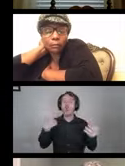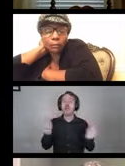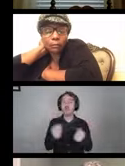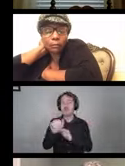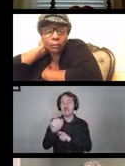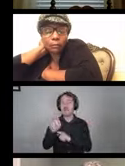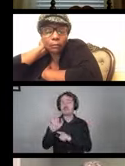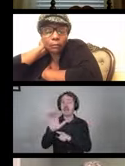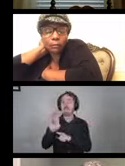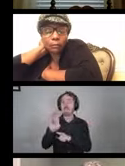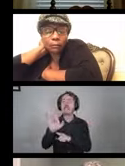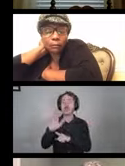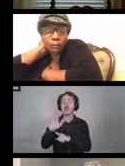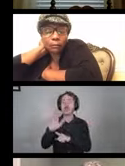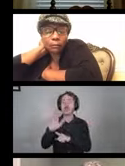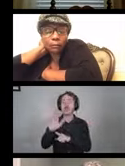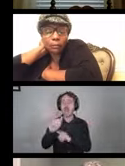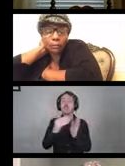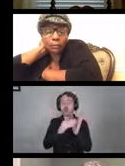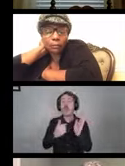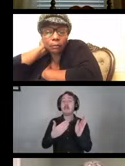and push my wheelchair around the house...